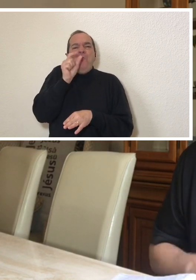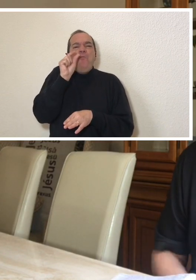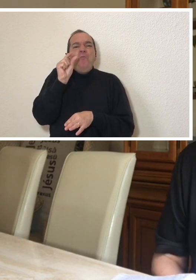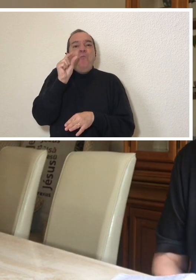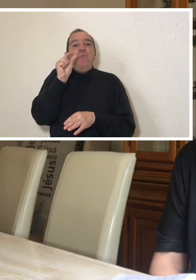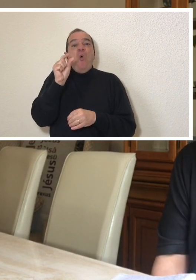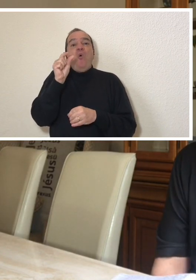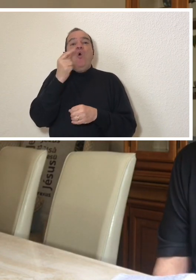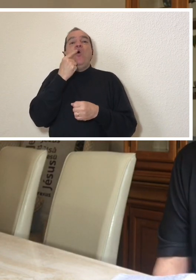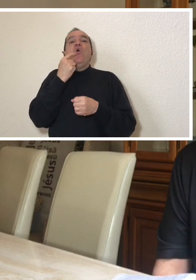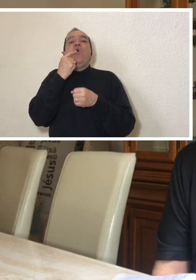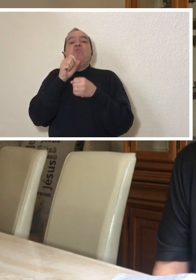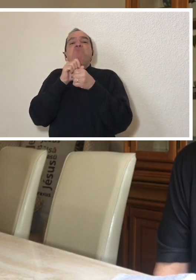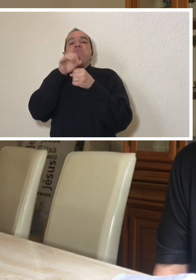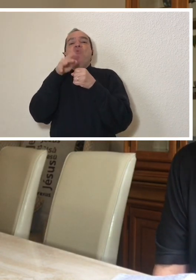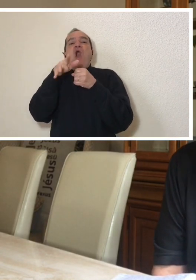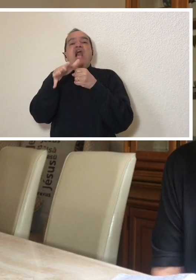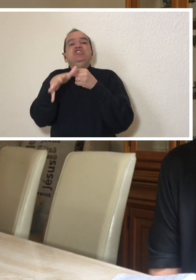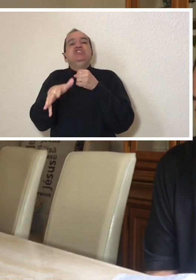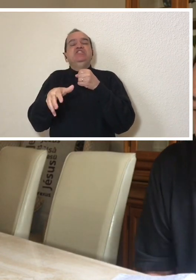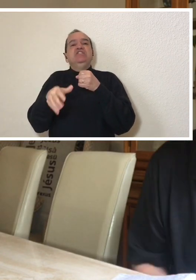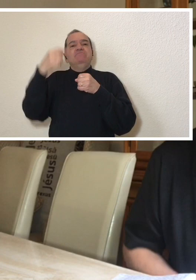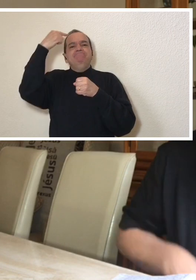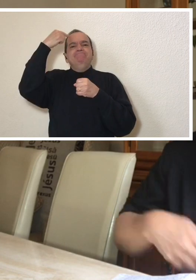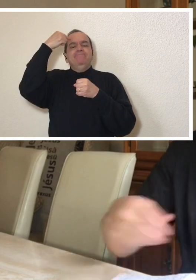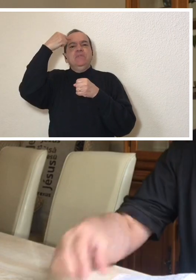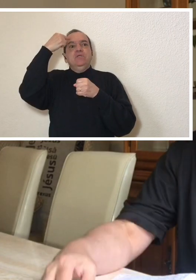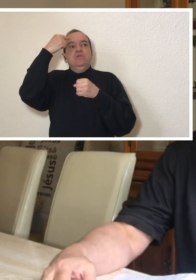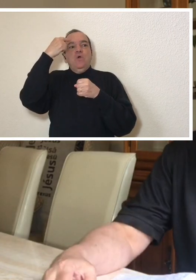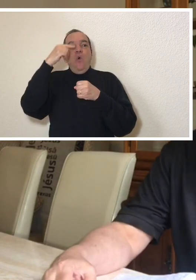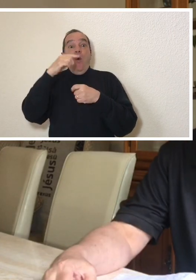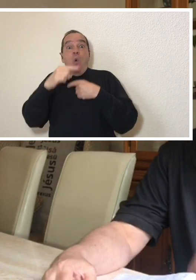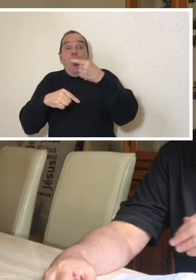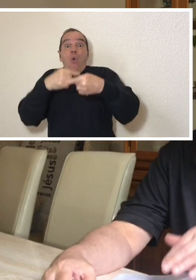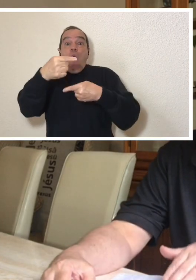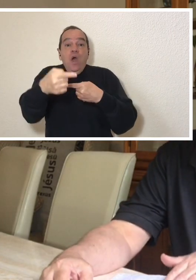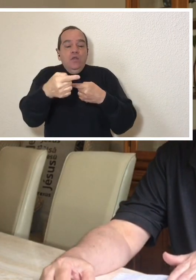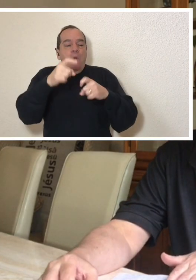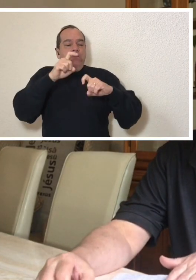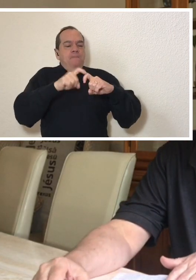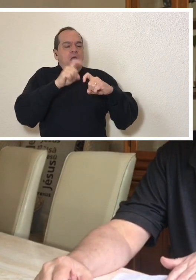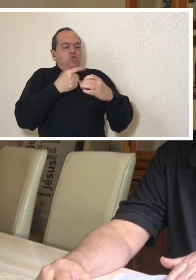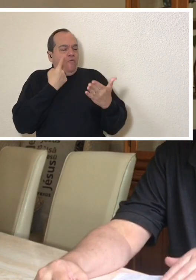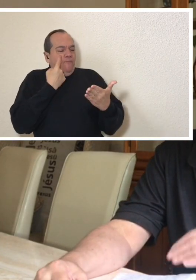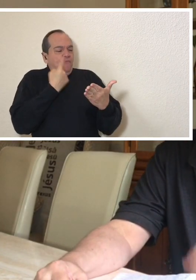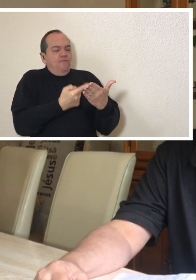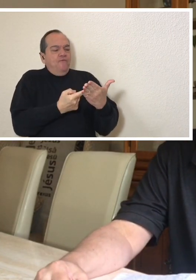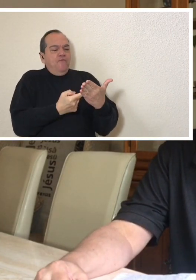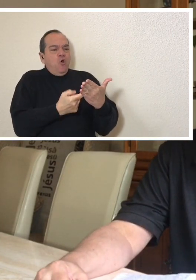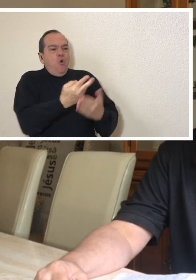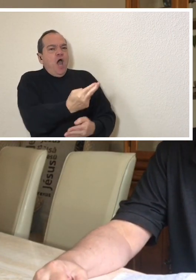immediately scheduled a risky biopsy